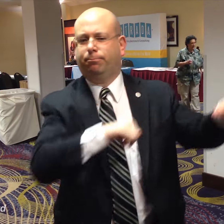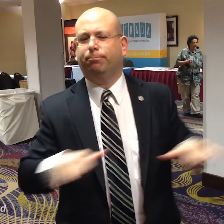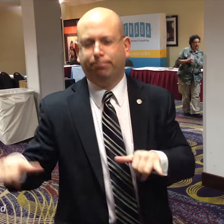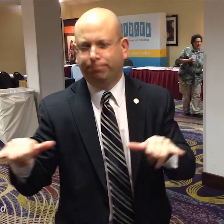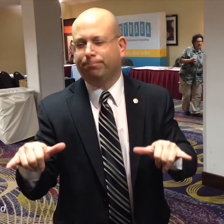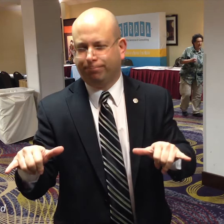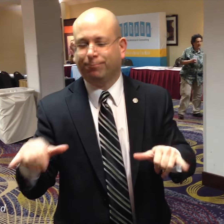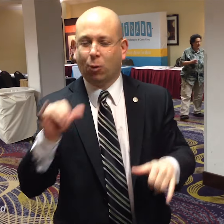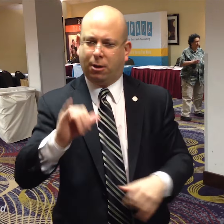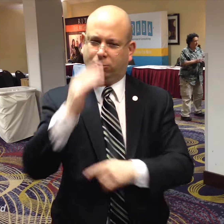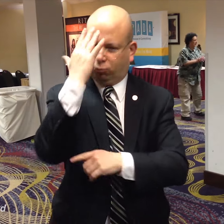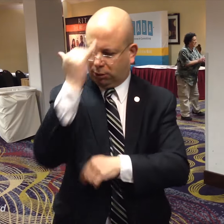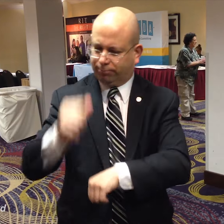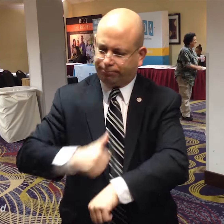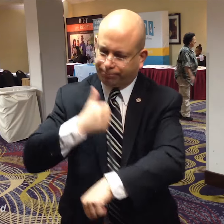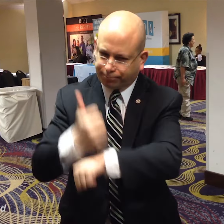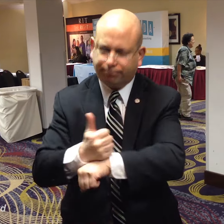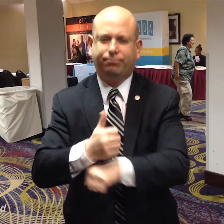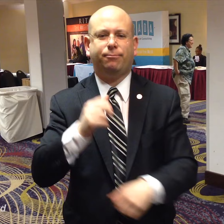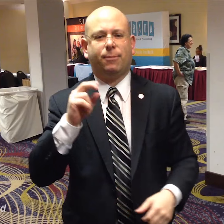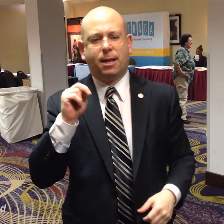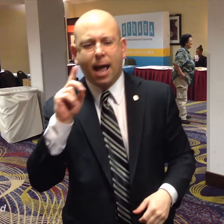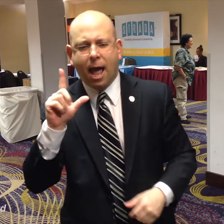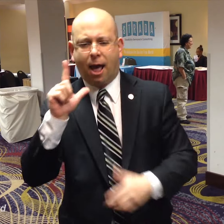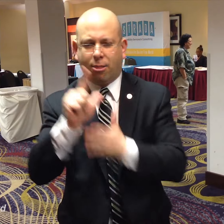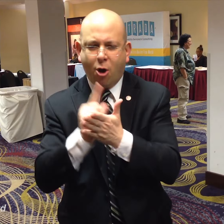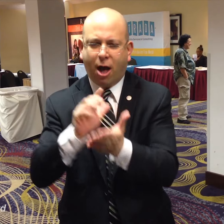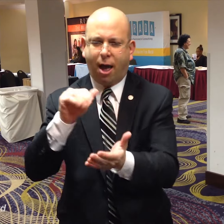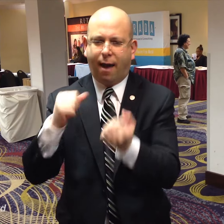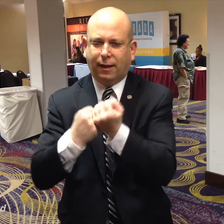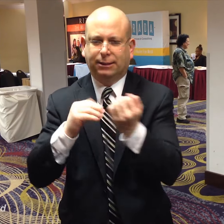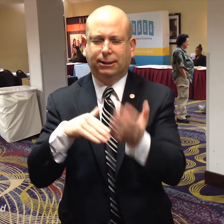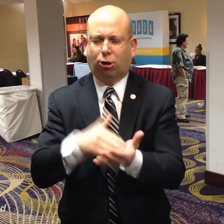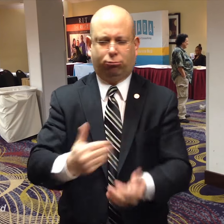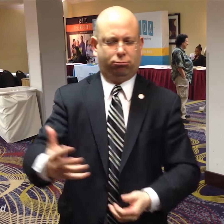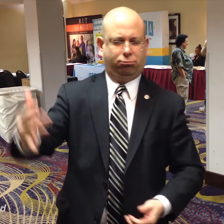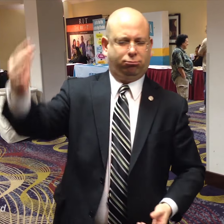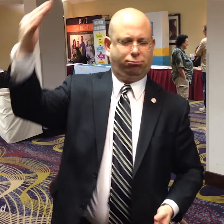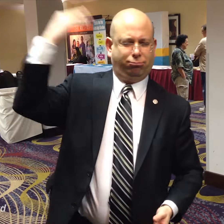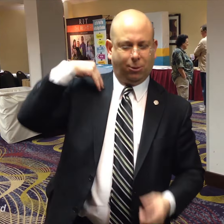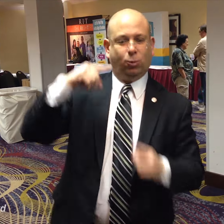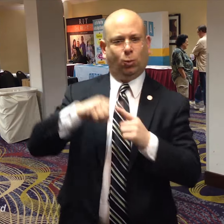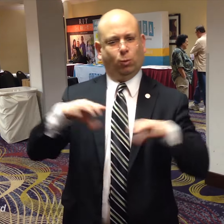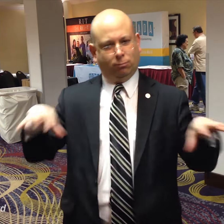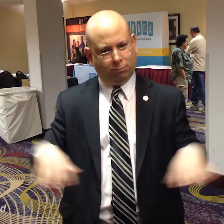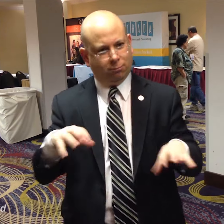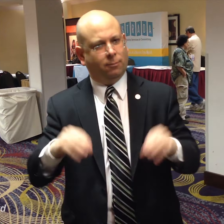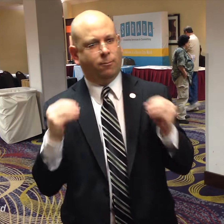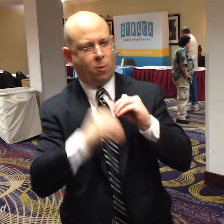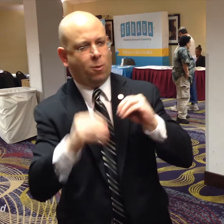That's why the NAD Law and Advocacy Center (LAC) was established years ago.